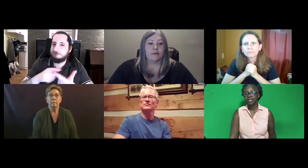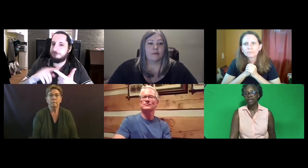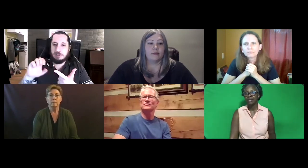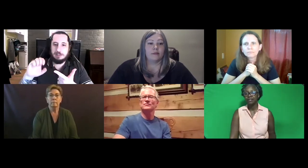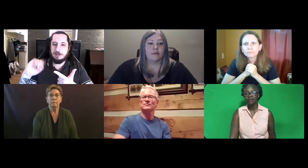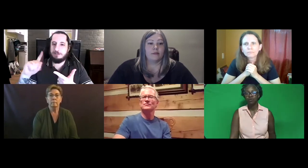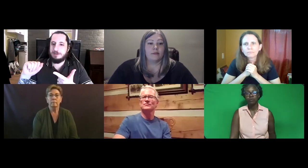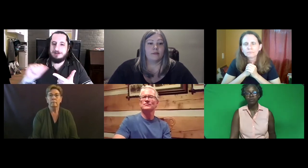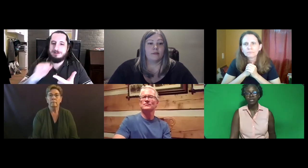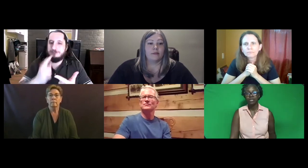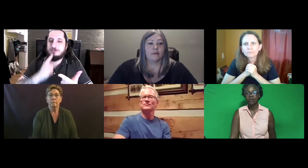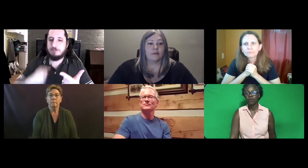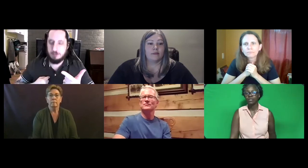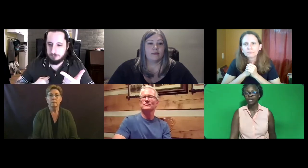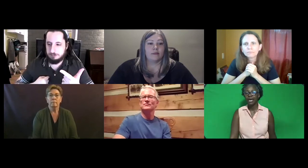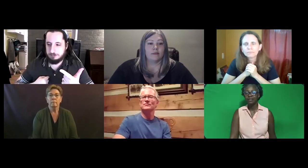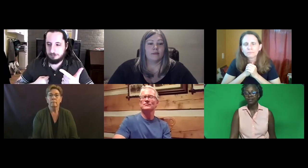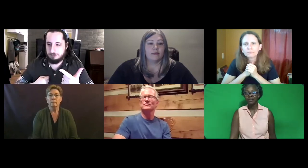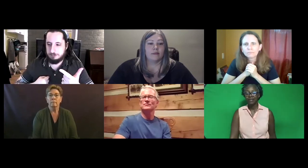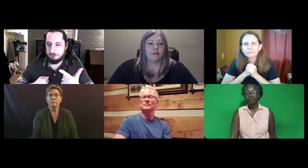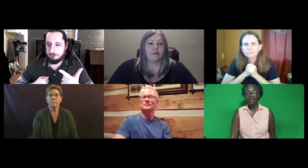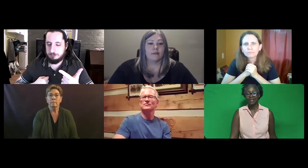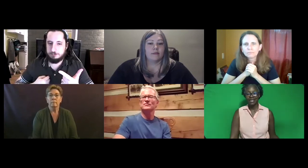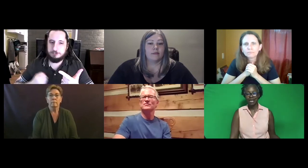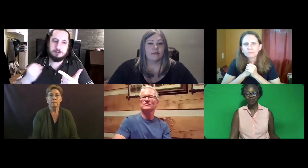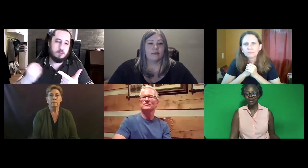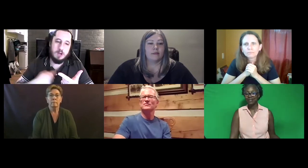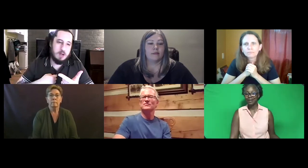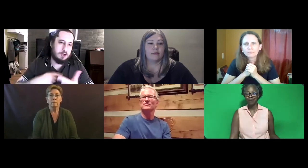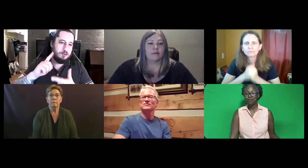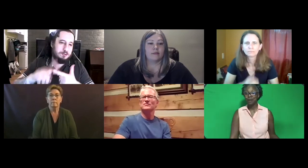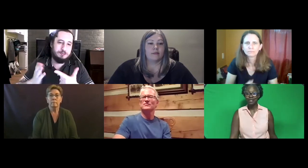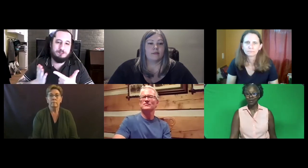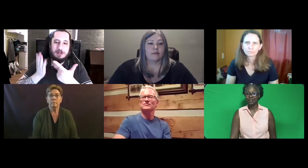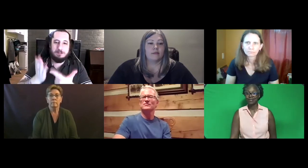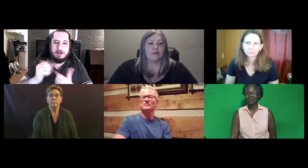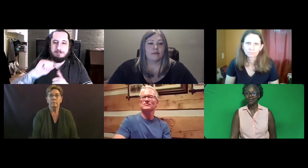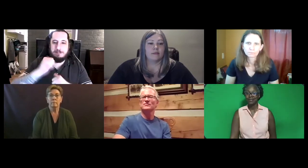Several people said they wanted that but EIPA did not respond to us.